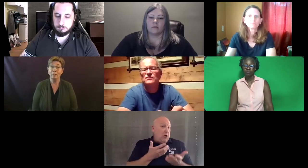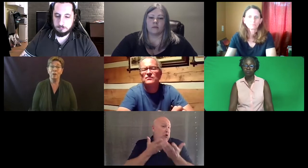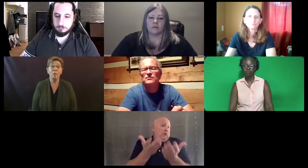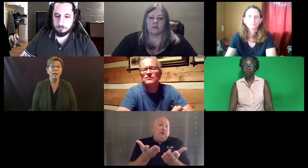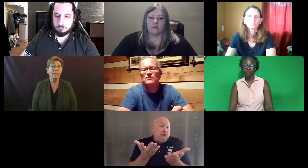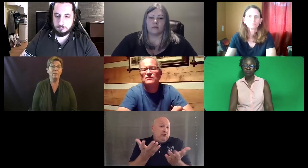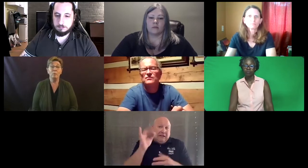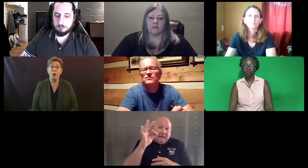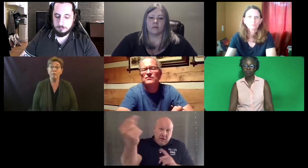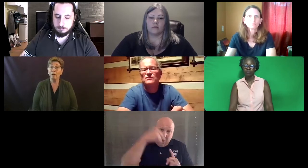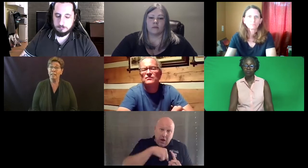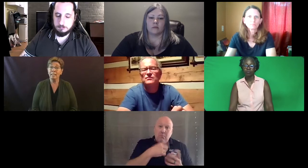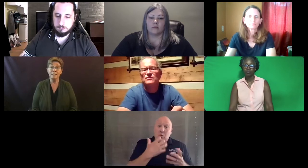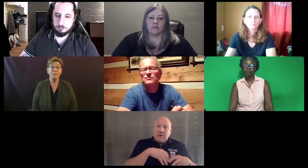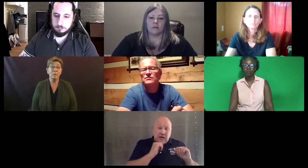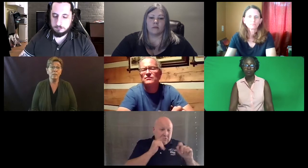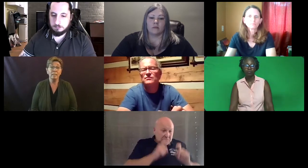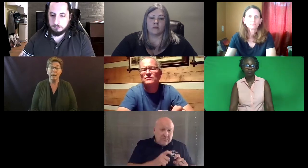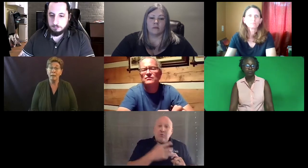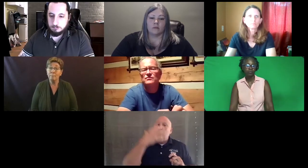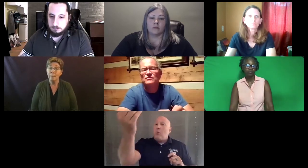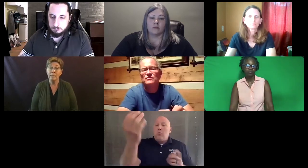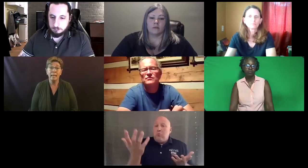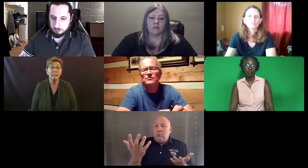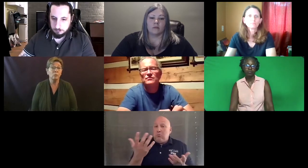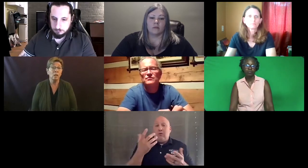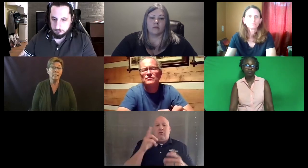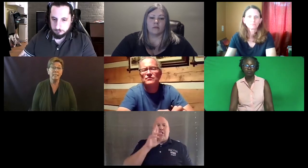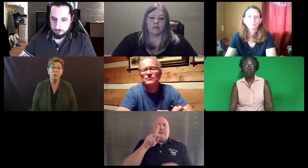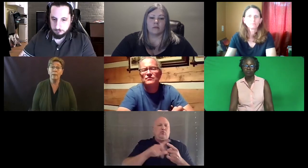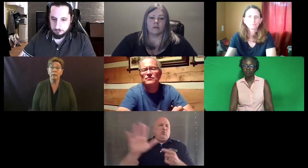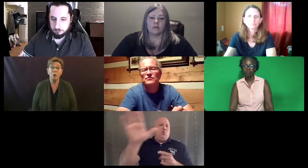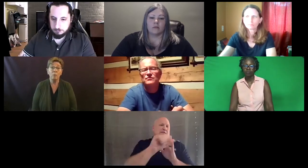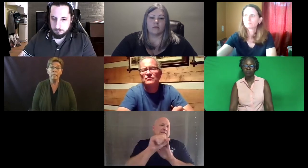We offer our test, and if somebody wants to come and take the Utah test and go back home